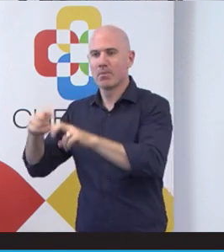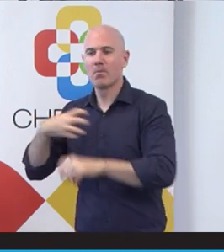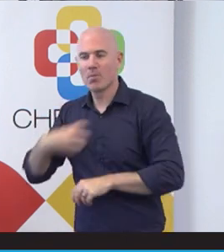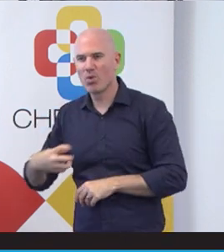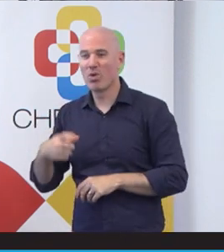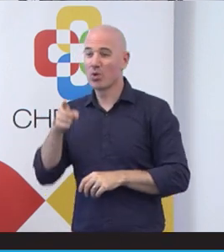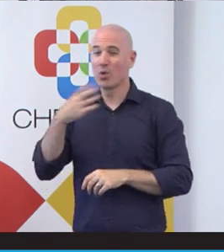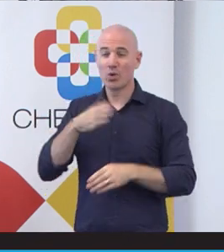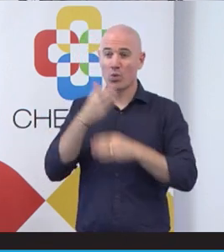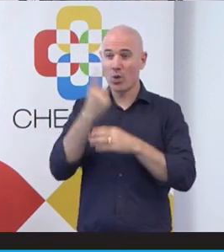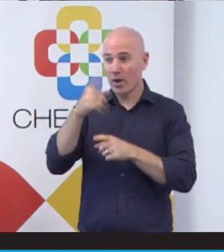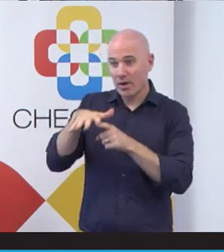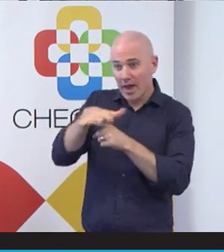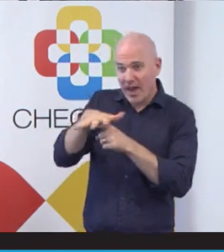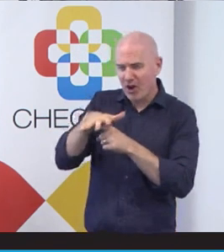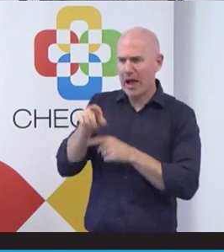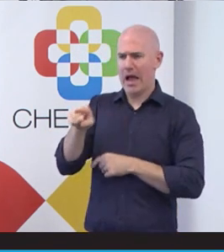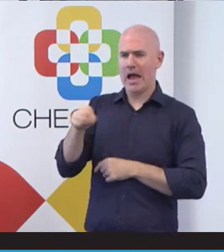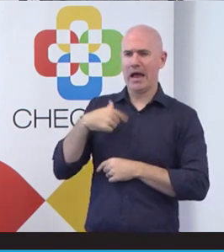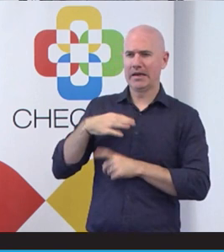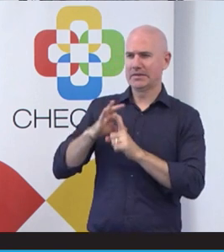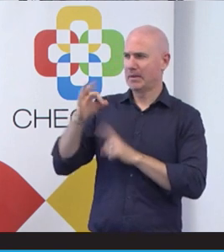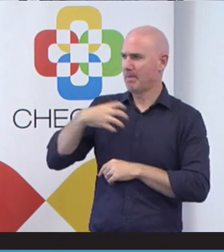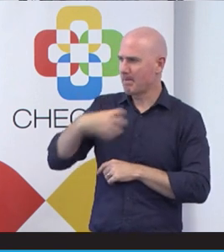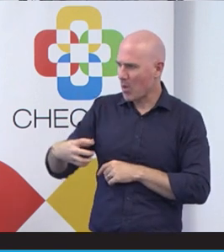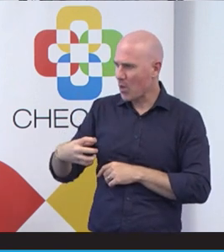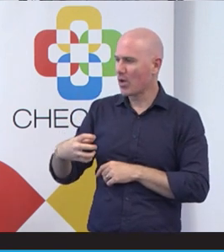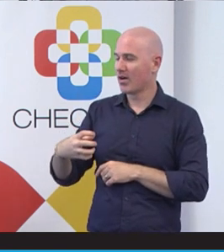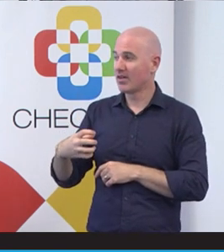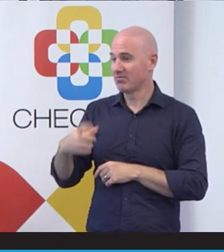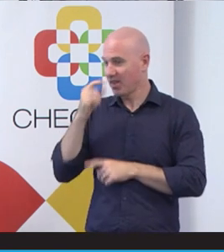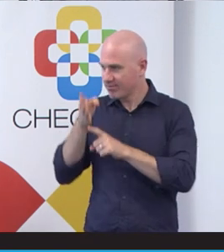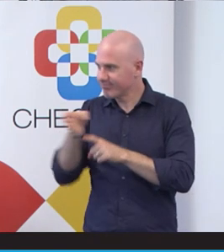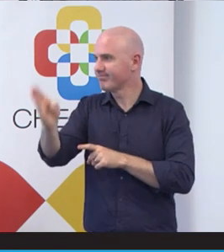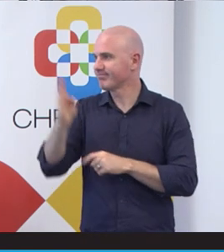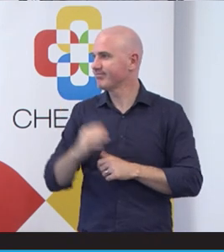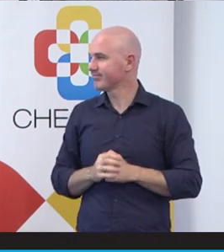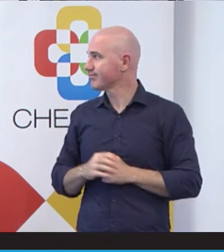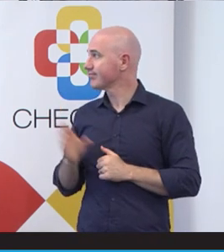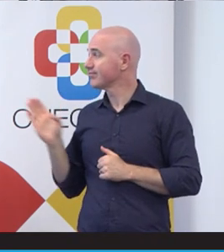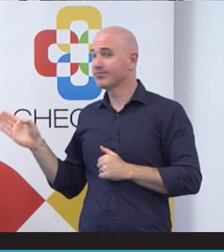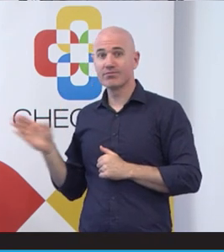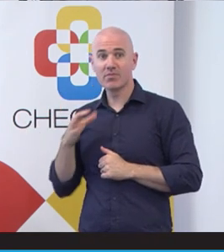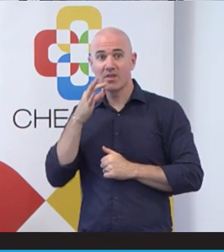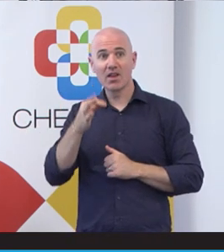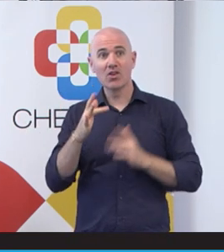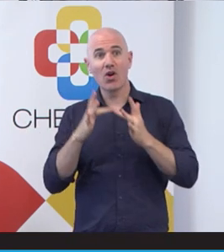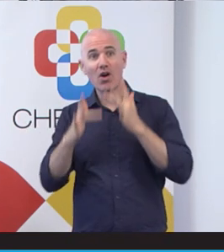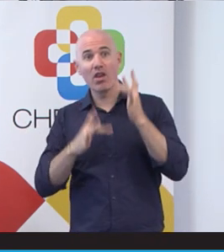particular area that you realized you needed to work on, you can do it from that as well. Conor, any questions online?